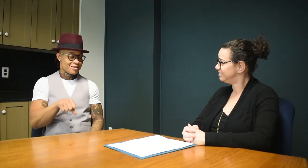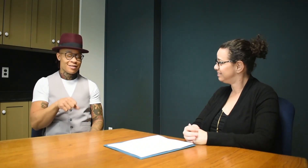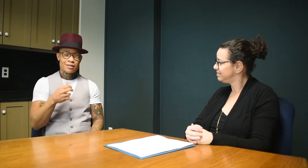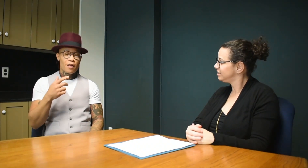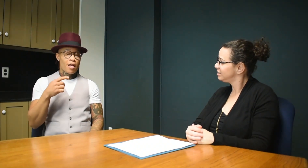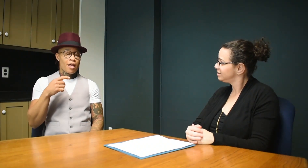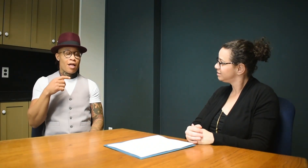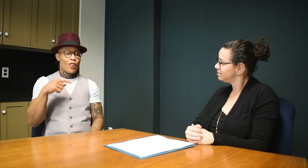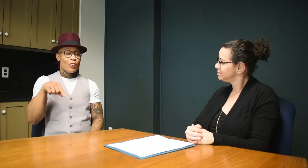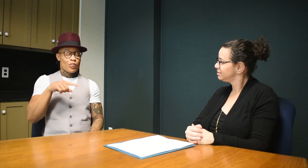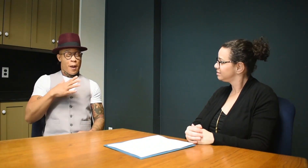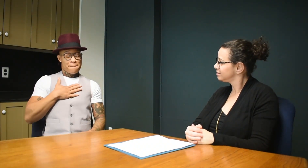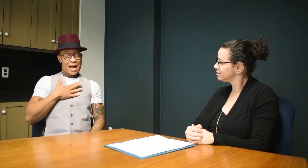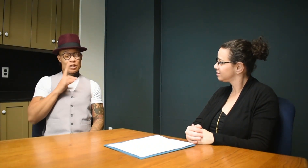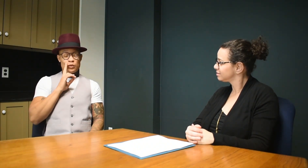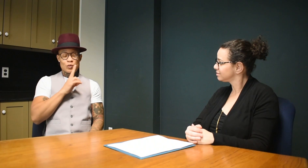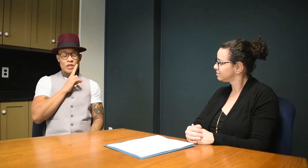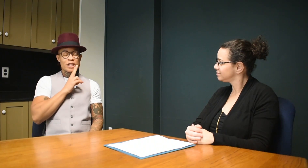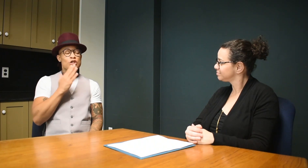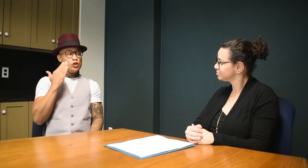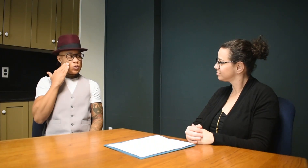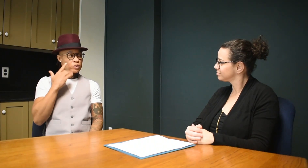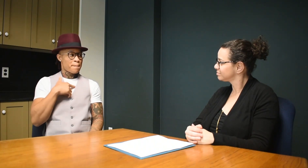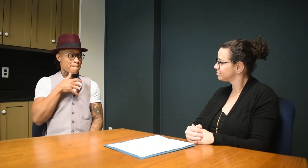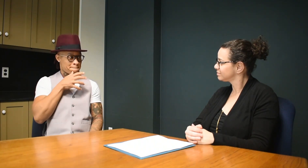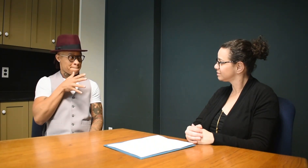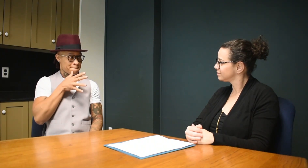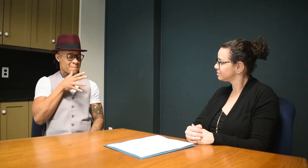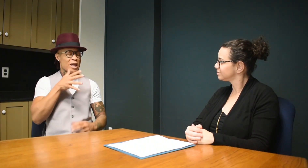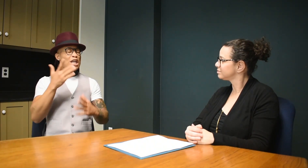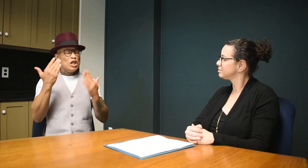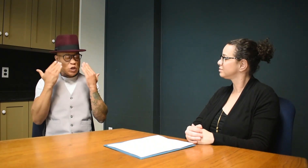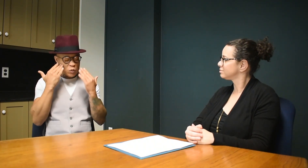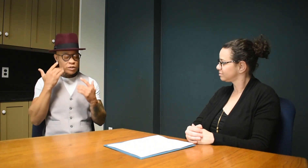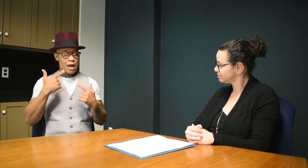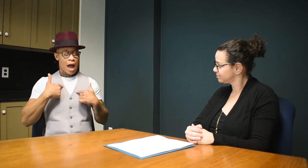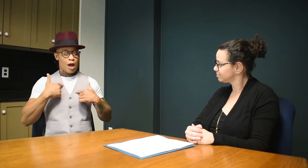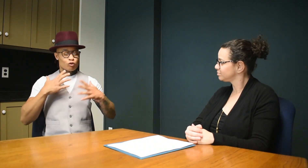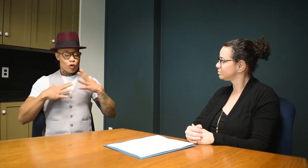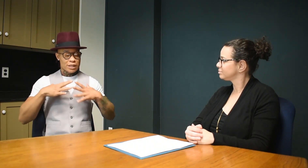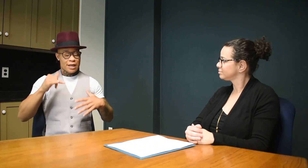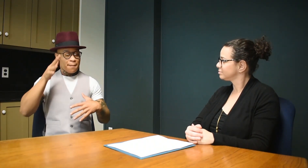Yes! My twins know I'm their mom and that I dress like a man. They know!